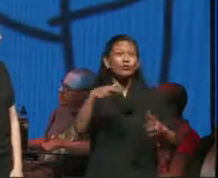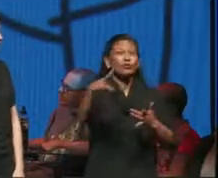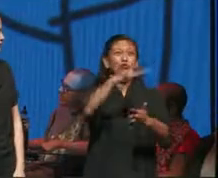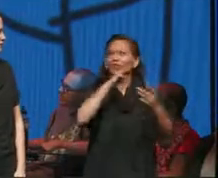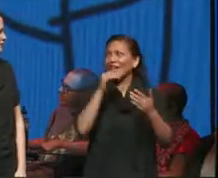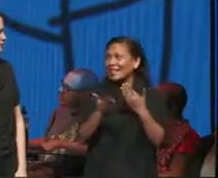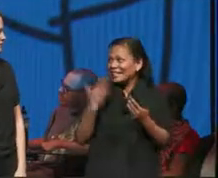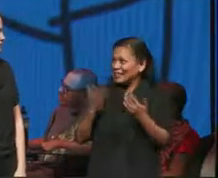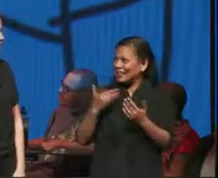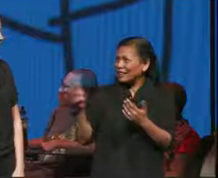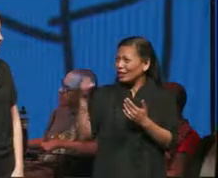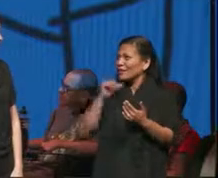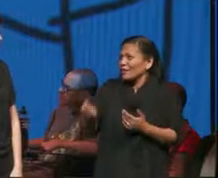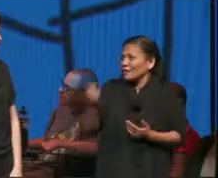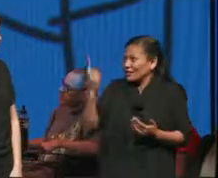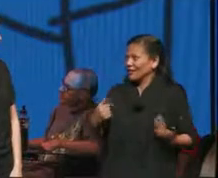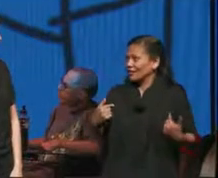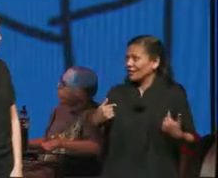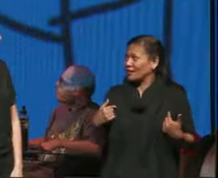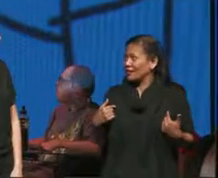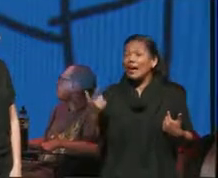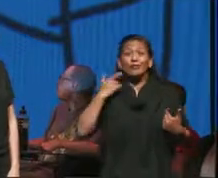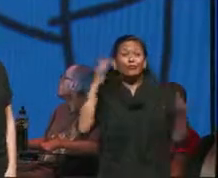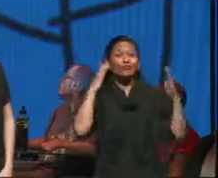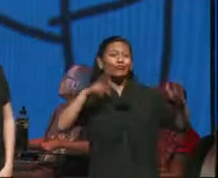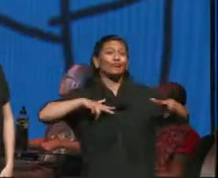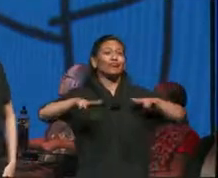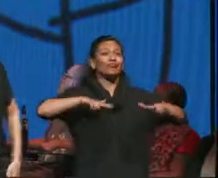know what it's like you know I walk down a hall and people stare at me like I'm